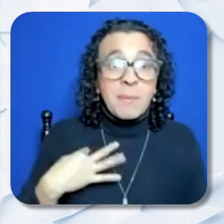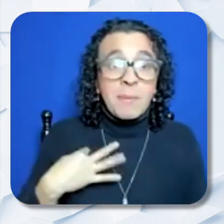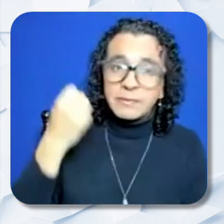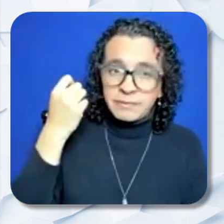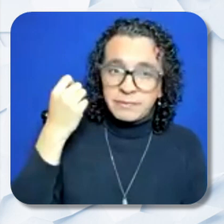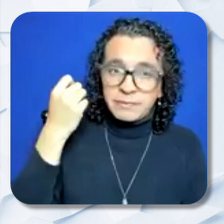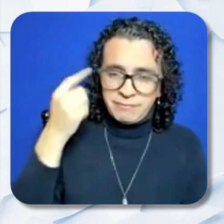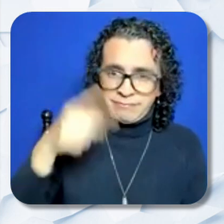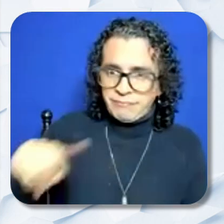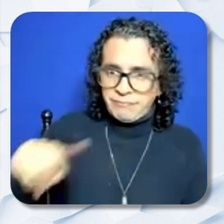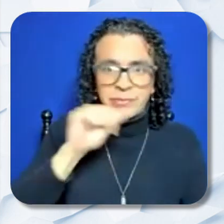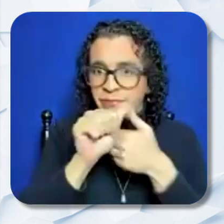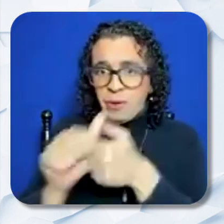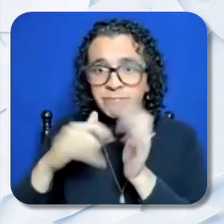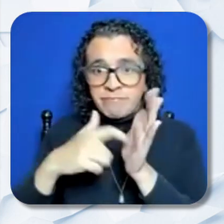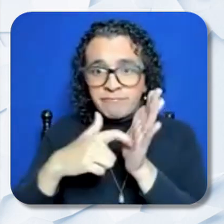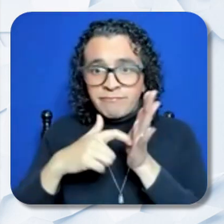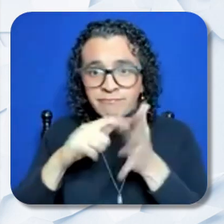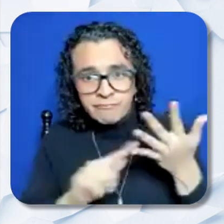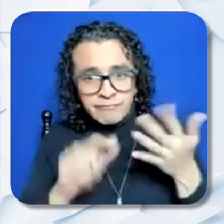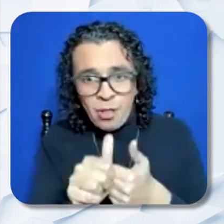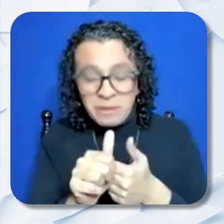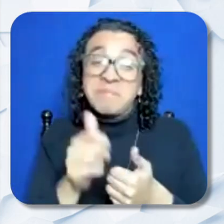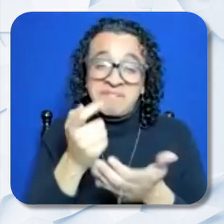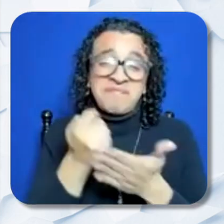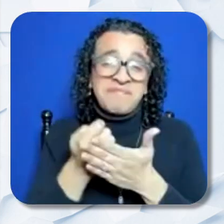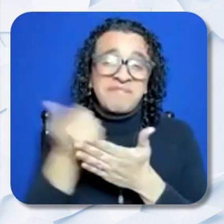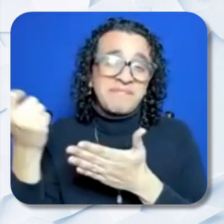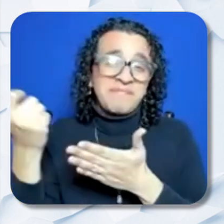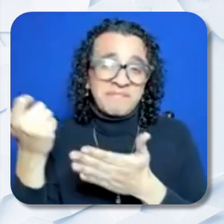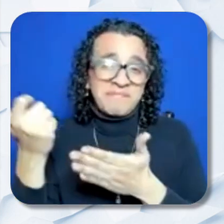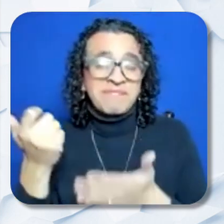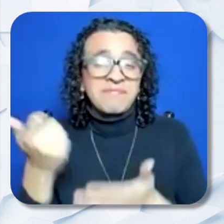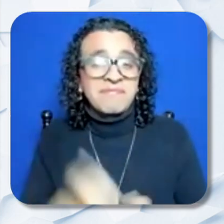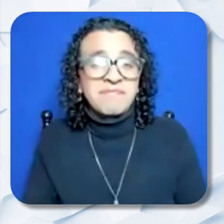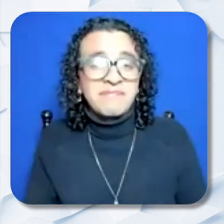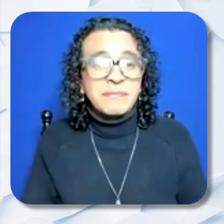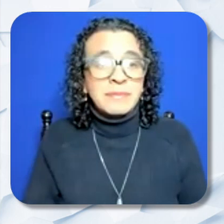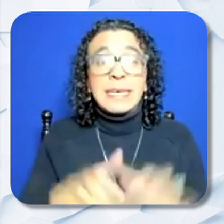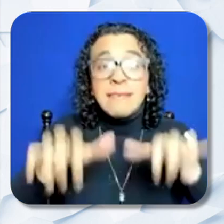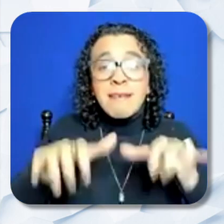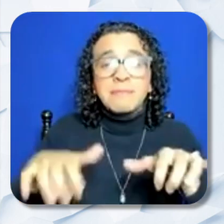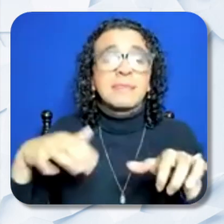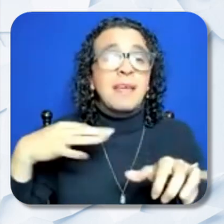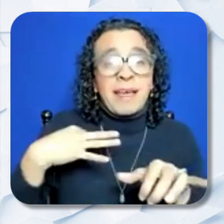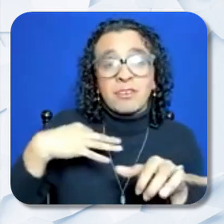requirements may be disqualified for review. Typed applications in Portable Document Format, PDF.